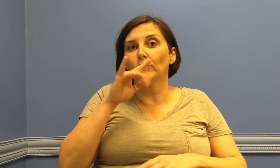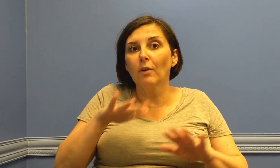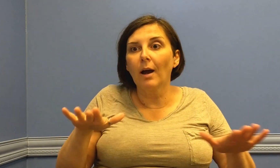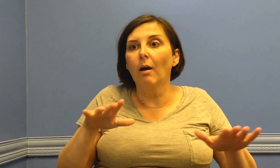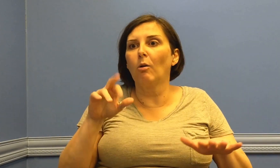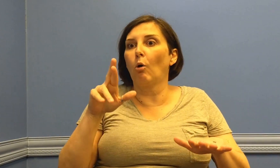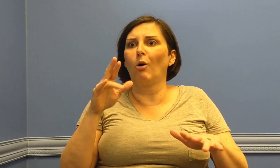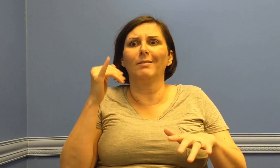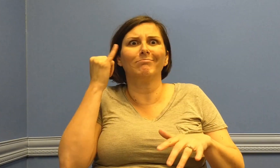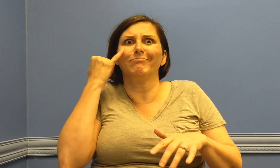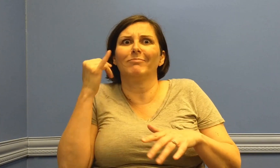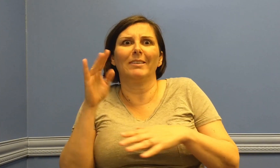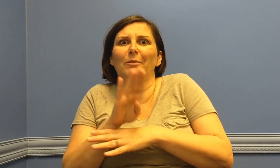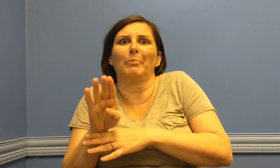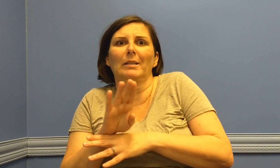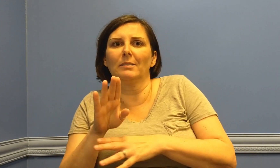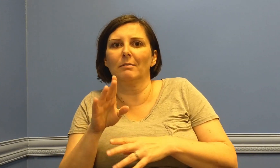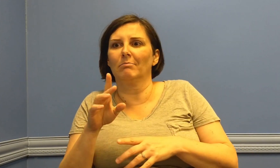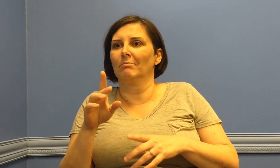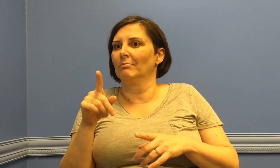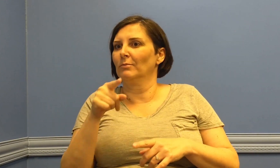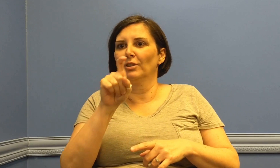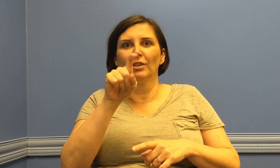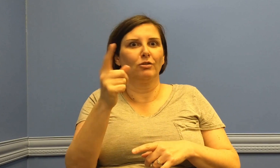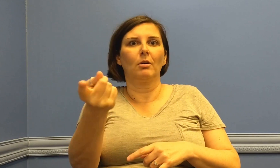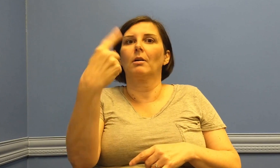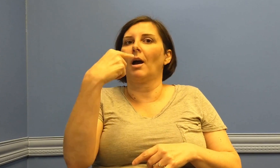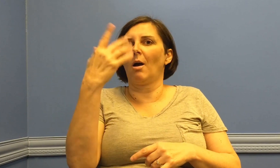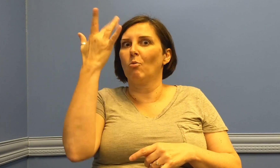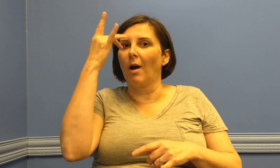simply own a business, you should still consider